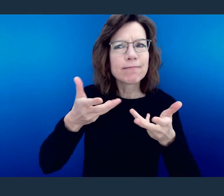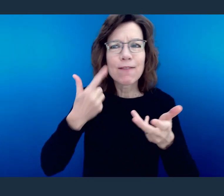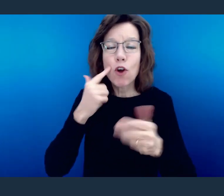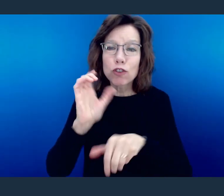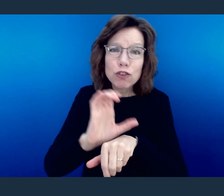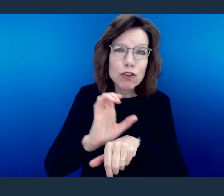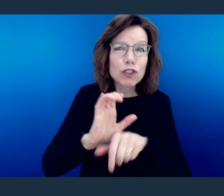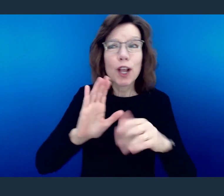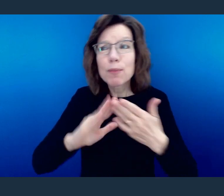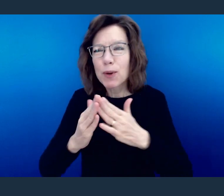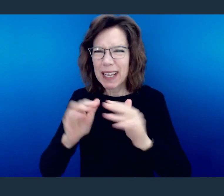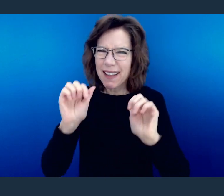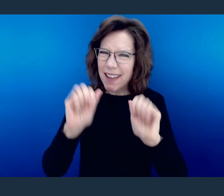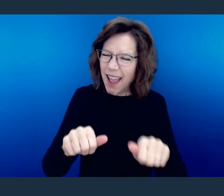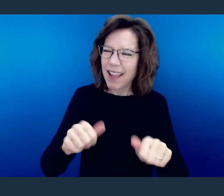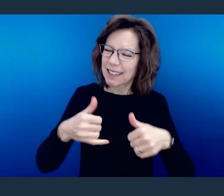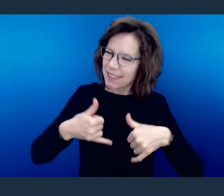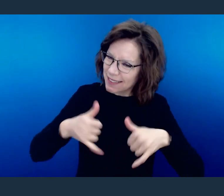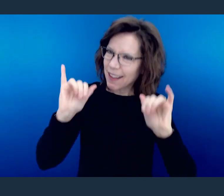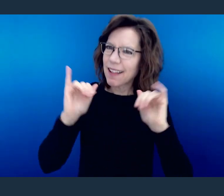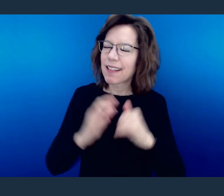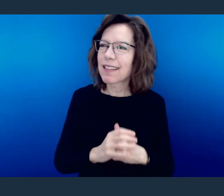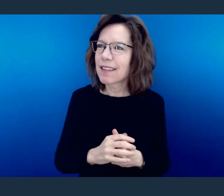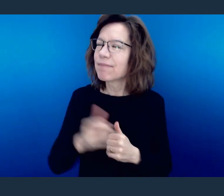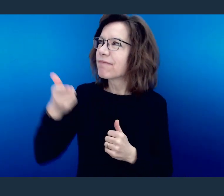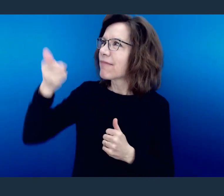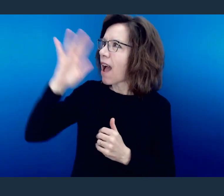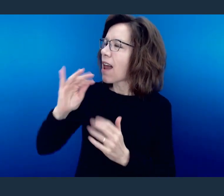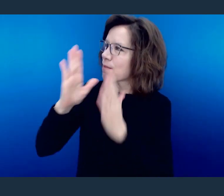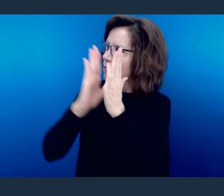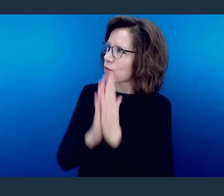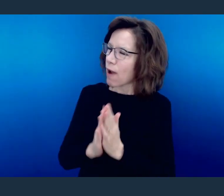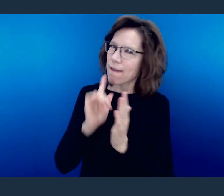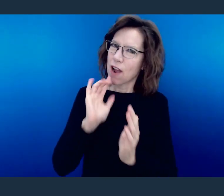and as a community. So God, I just pray over this community.